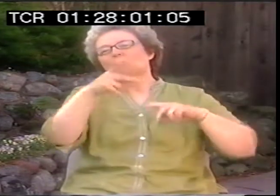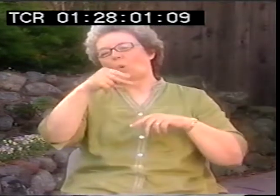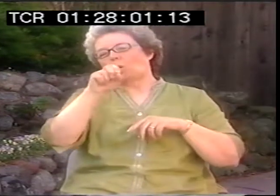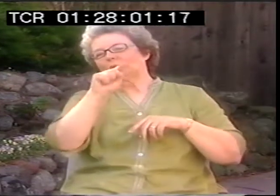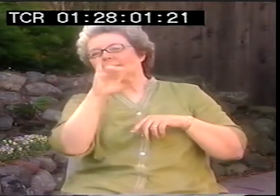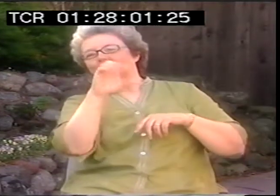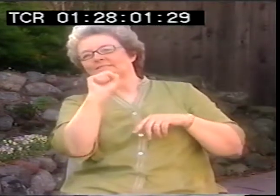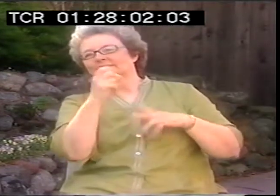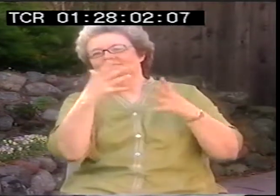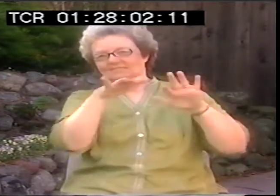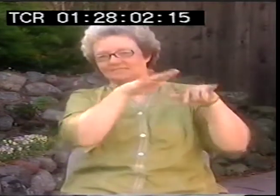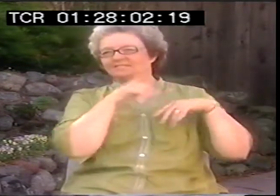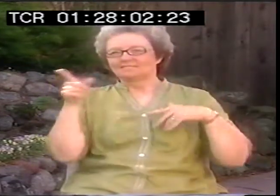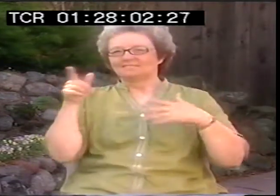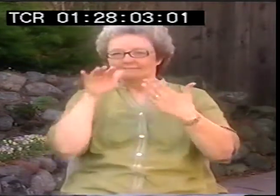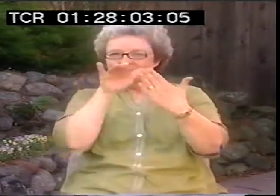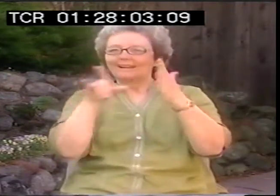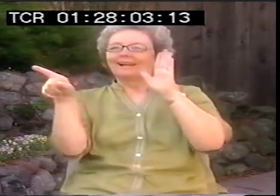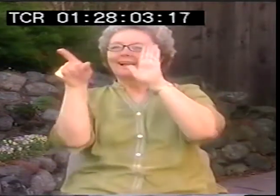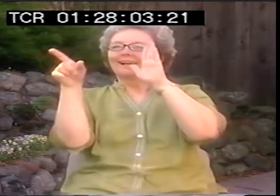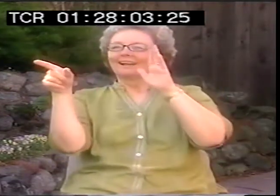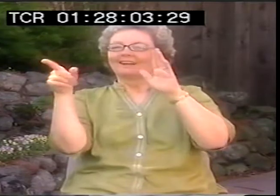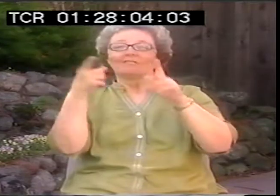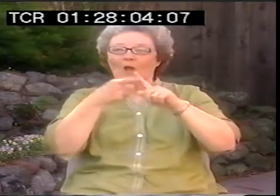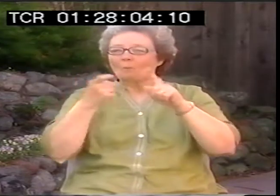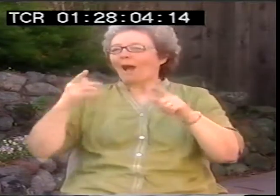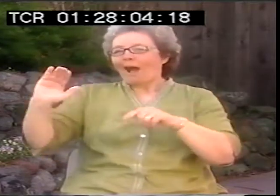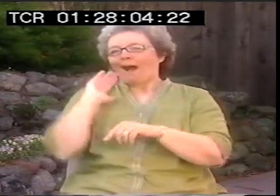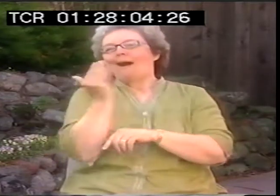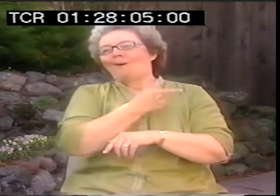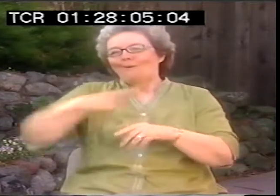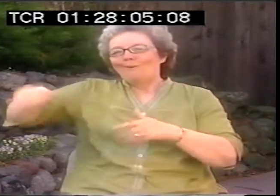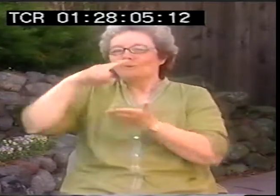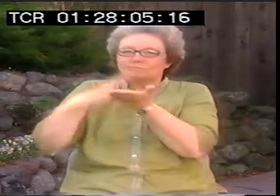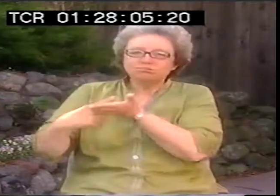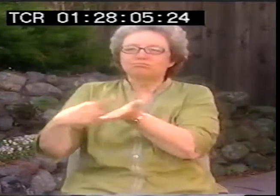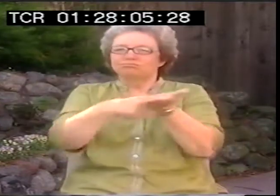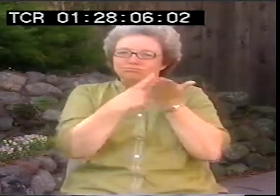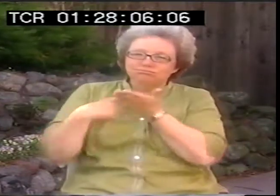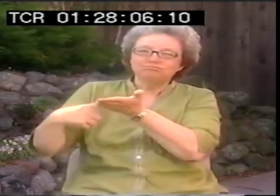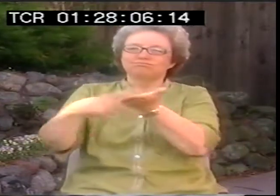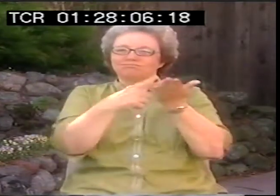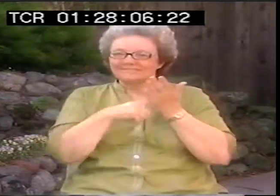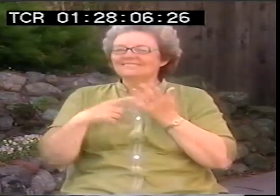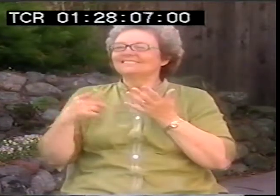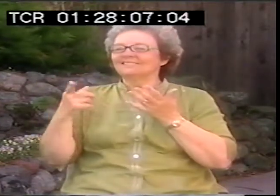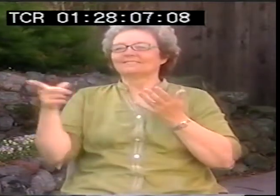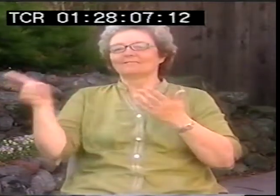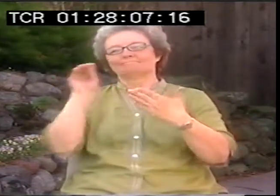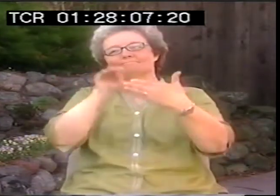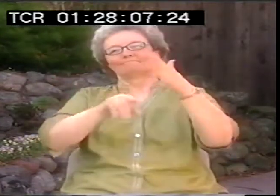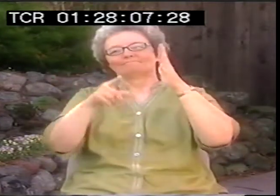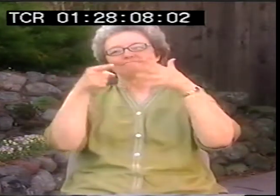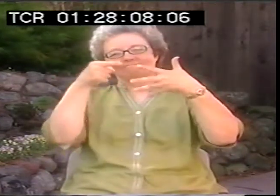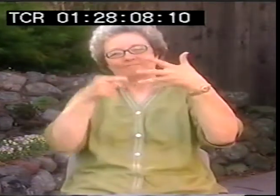analyzation, looking at poetics. So from our discussions that we'd undergone with a lot of different people,